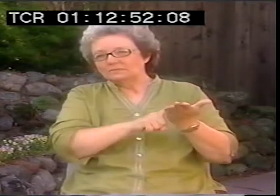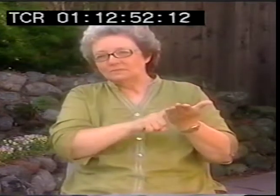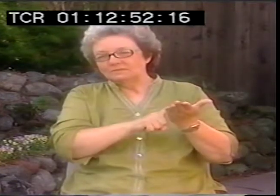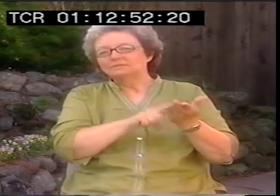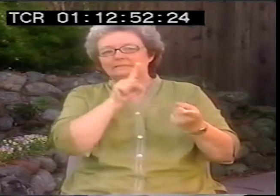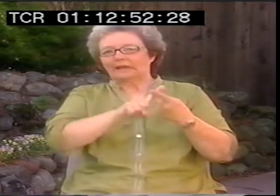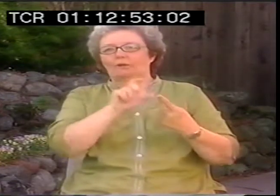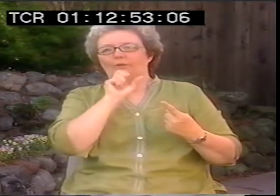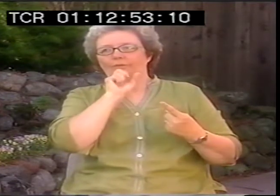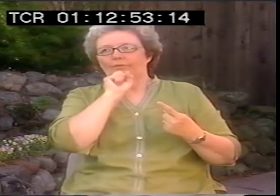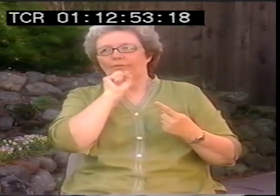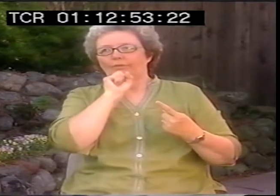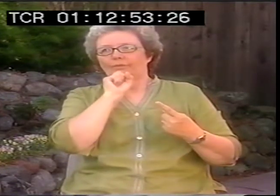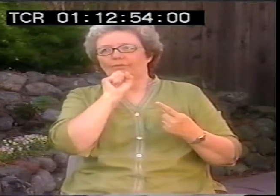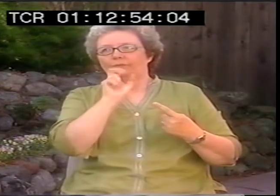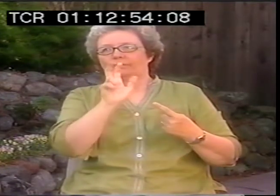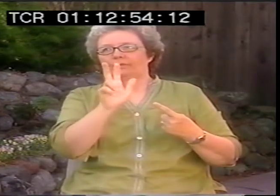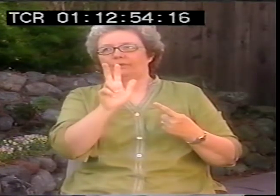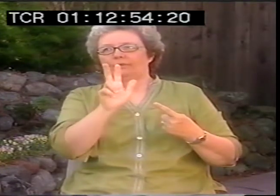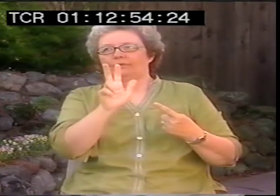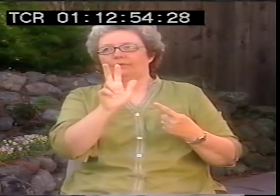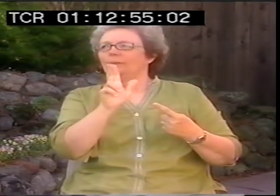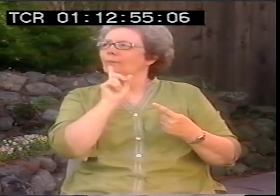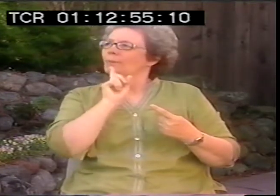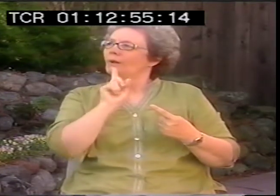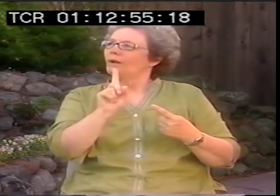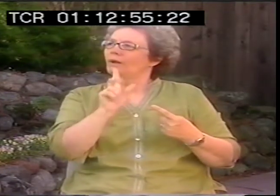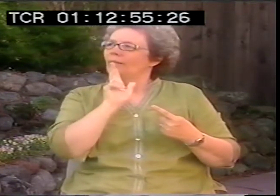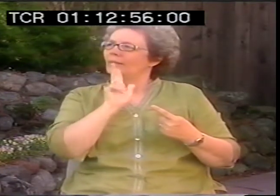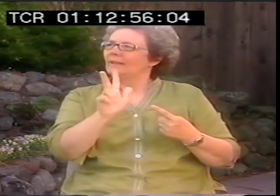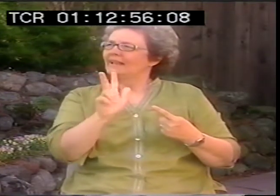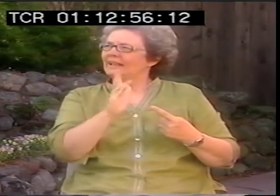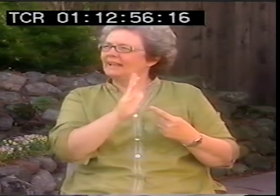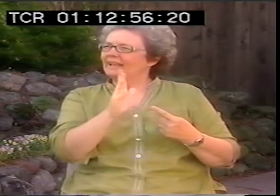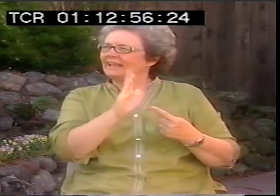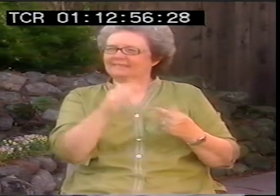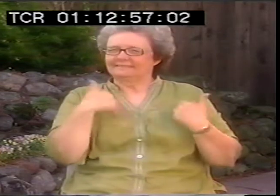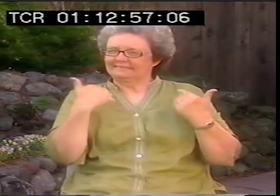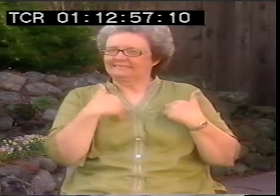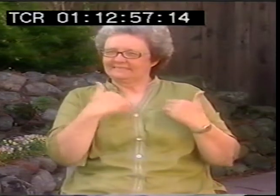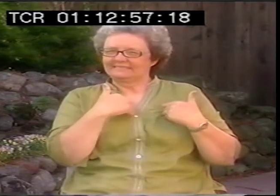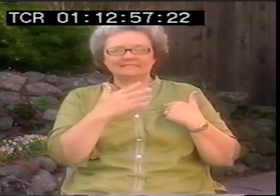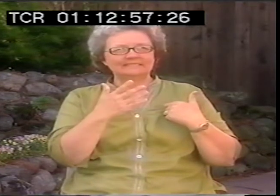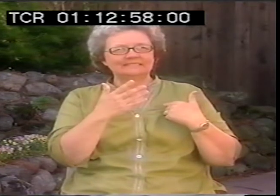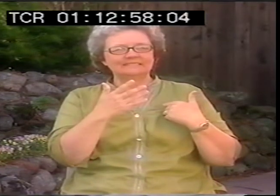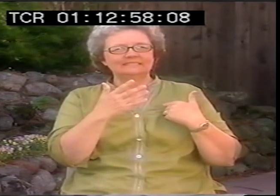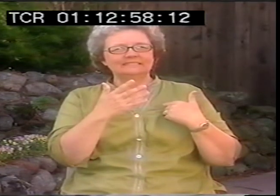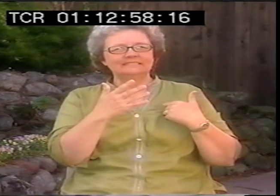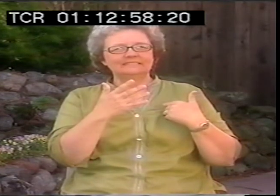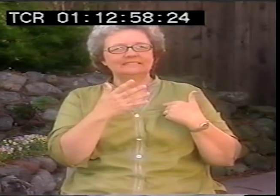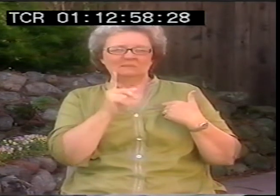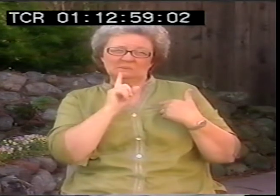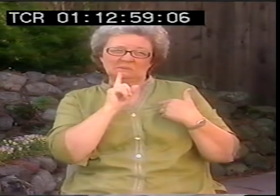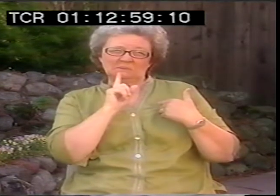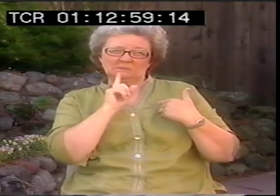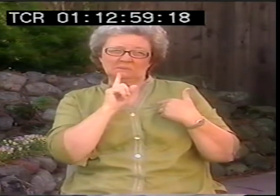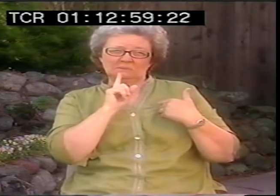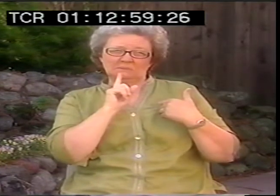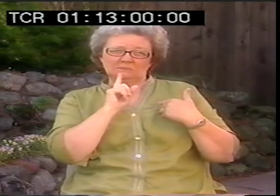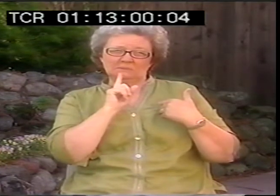that she may have born deaf, but nobody even took notice of it until she was around wait, was it one or three?